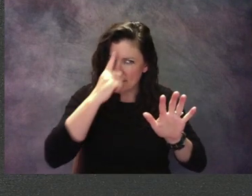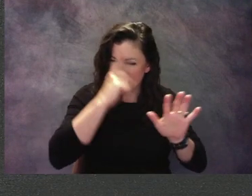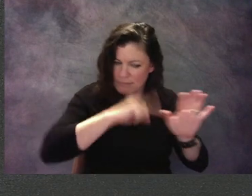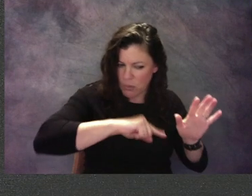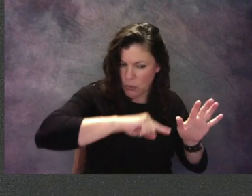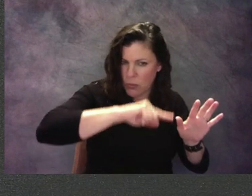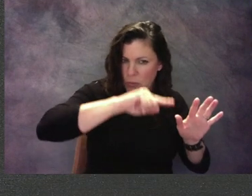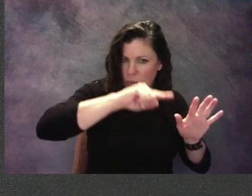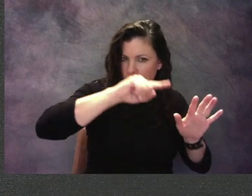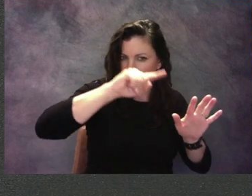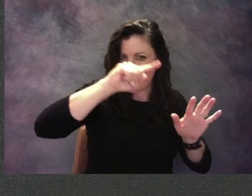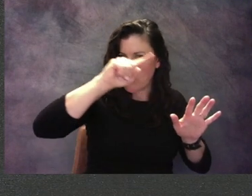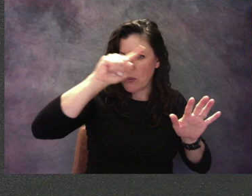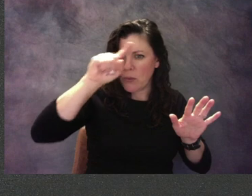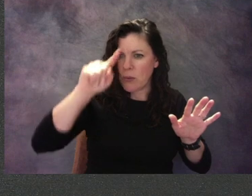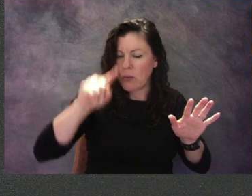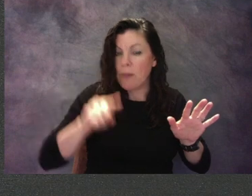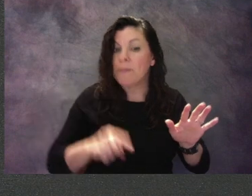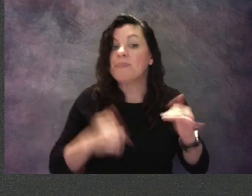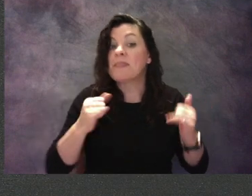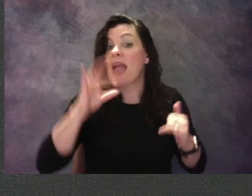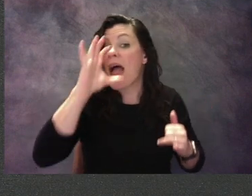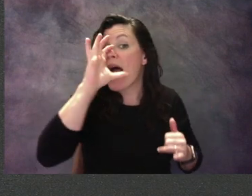And now I'm gonna get that big beak.